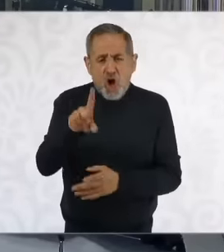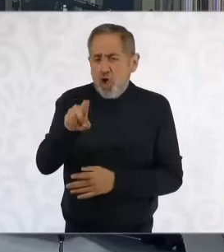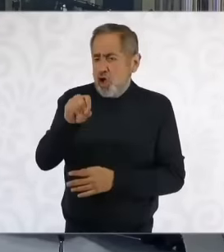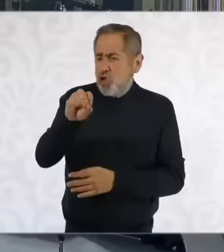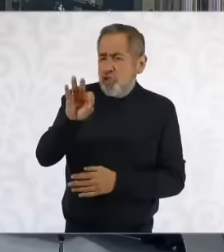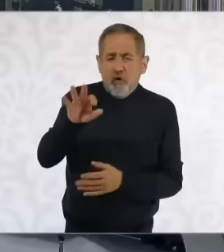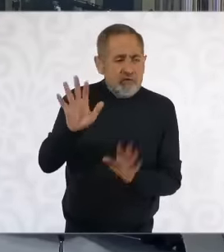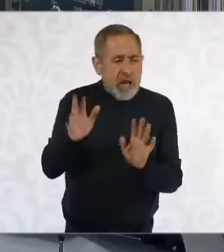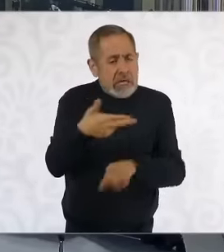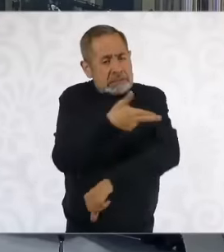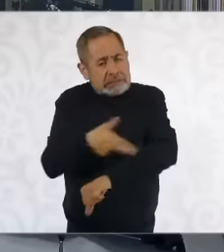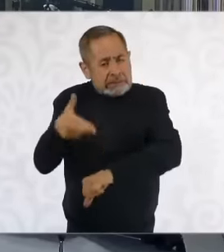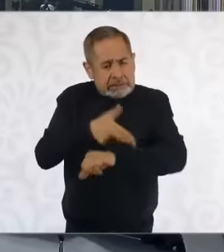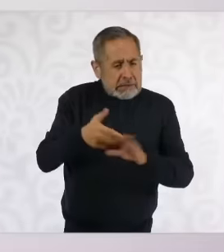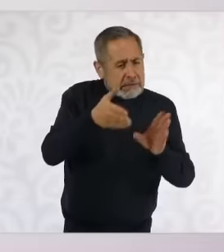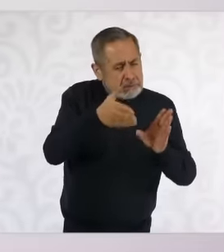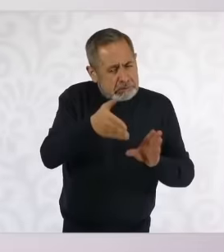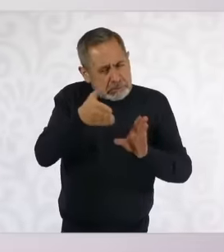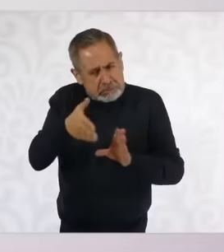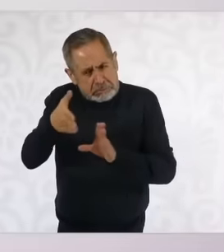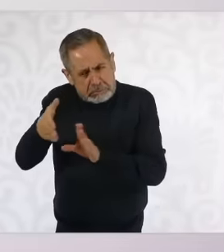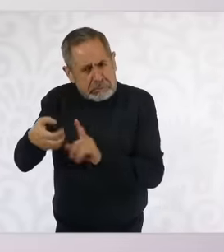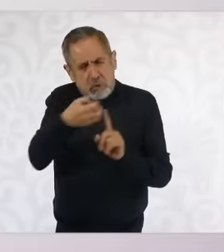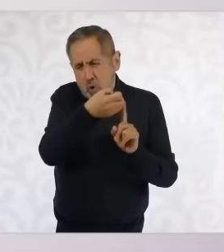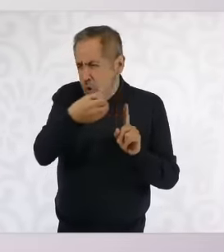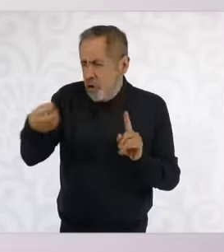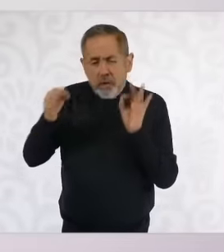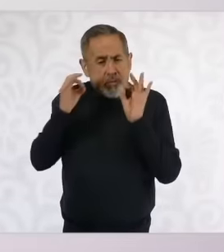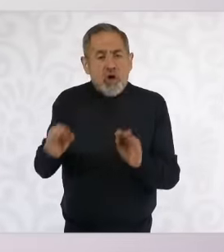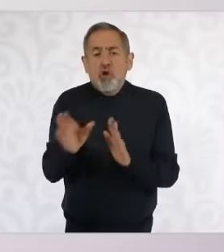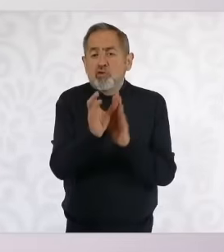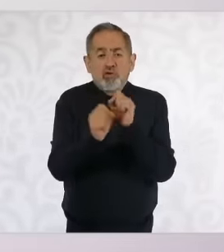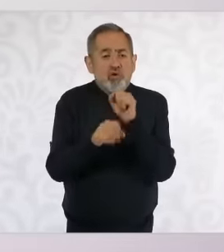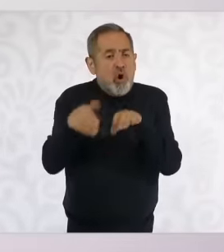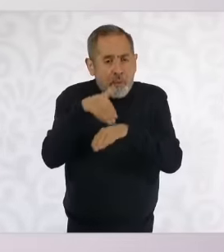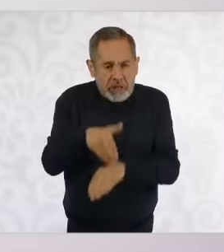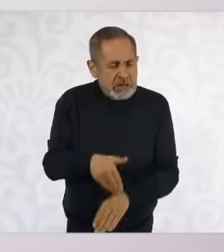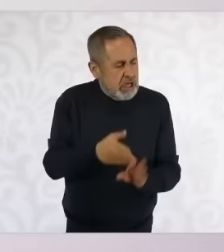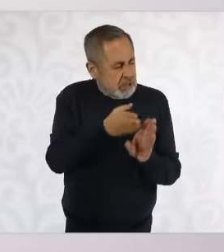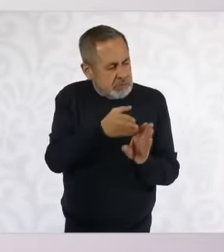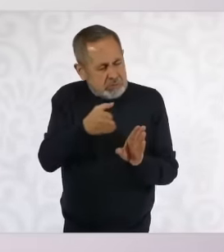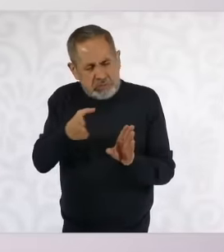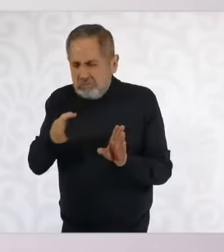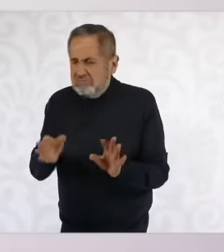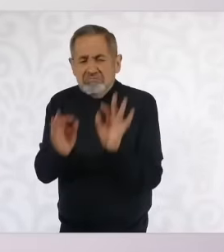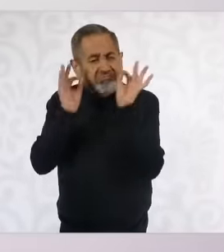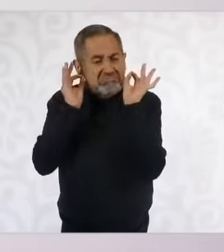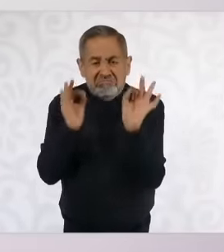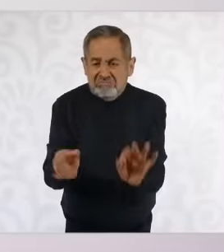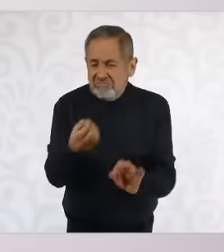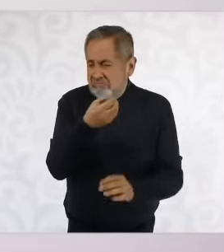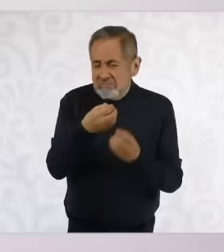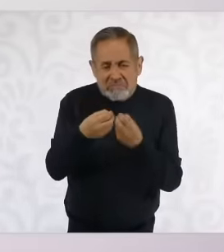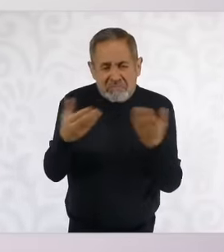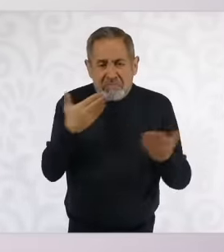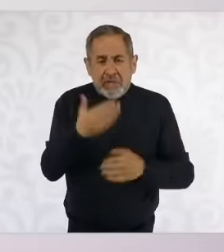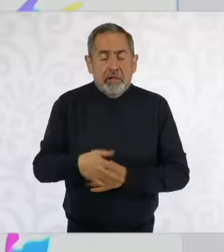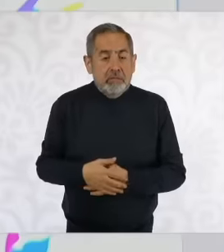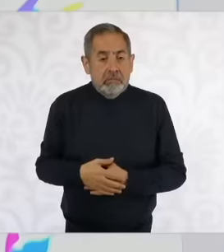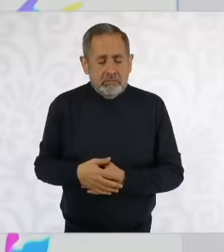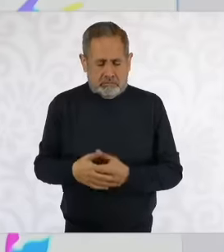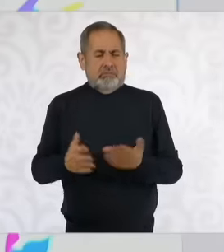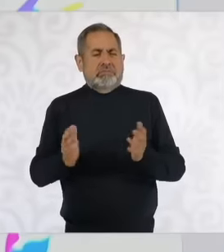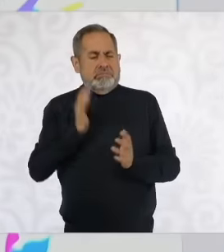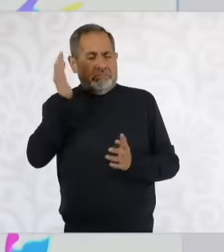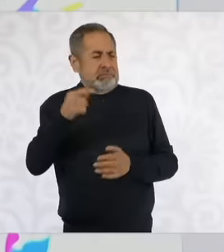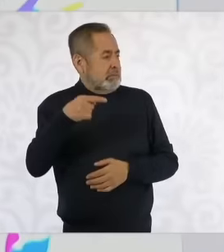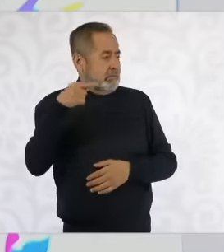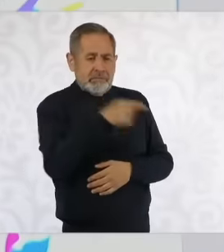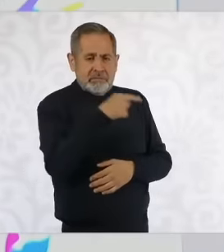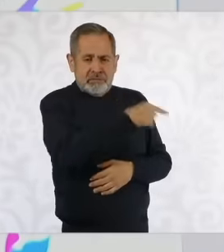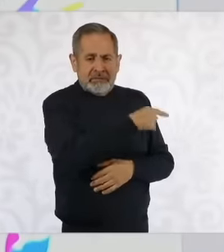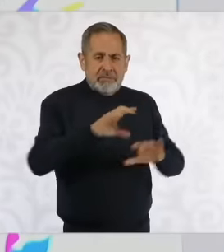the rules established by the Constitution and the laws and the court suddenly with eight